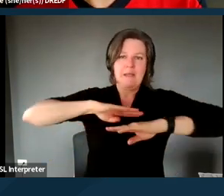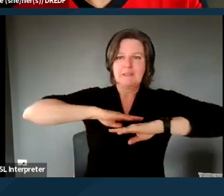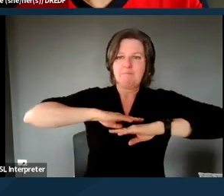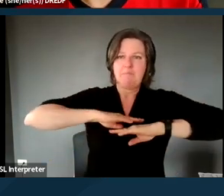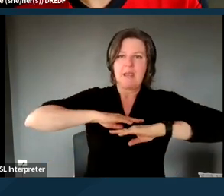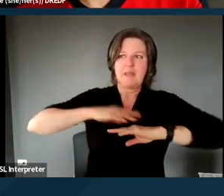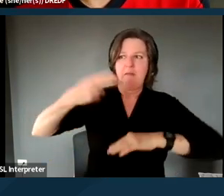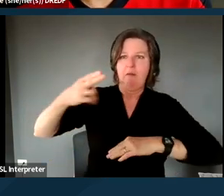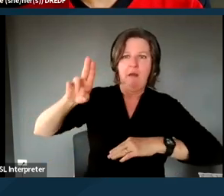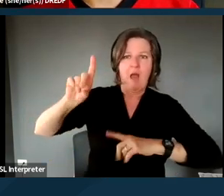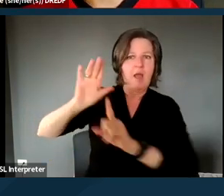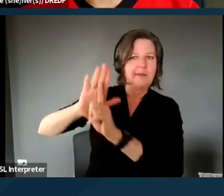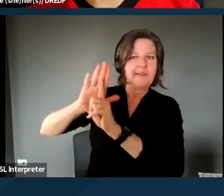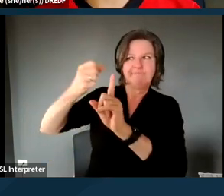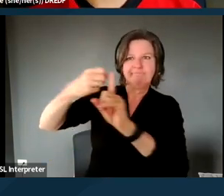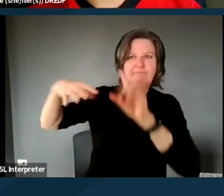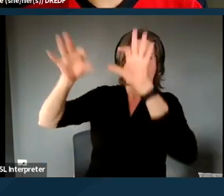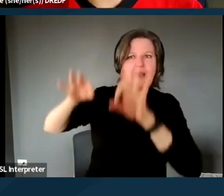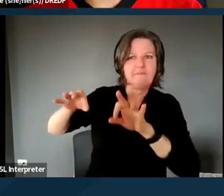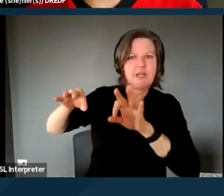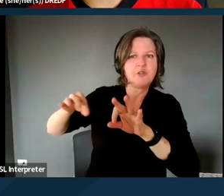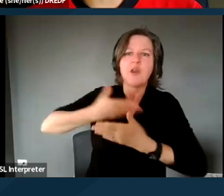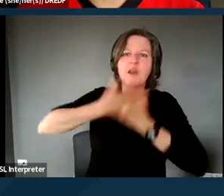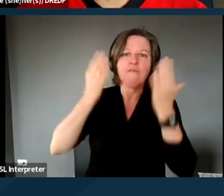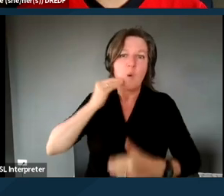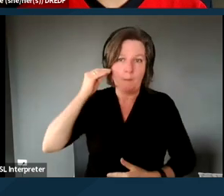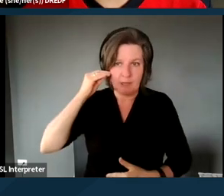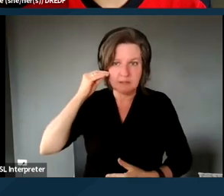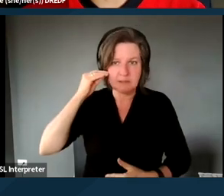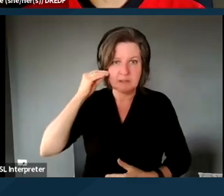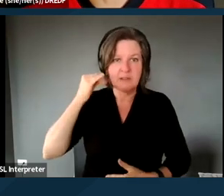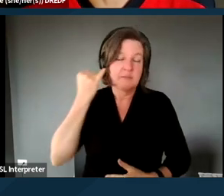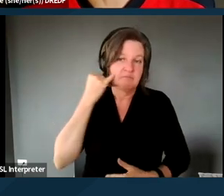of if that's the service you're looking for. If the service is for those who are homeless,